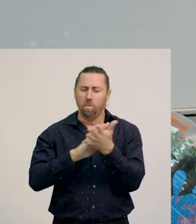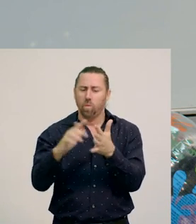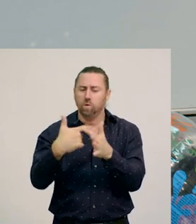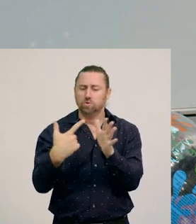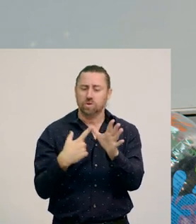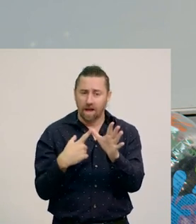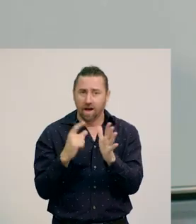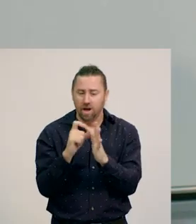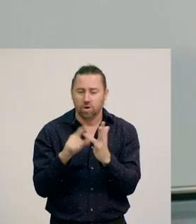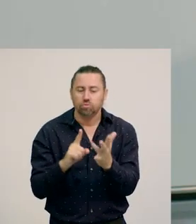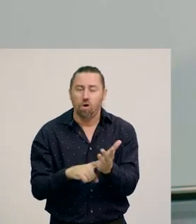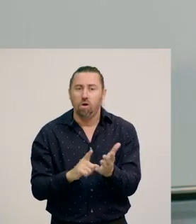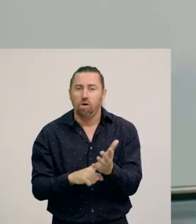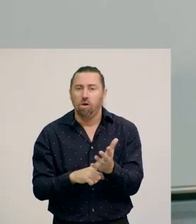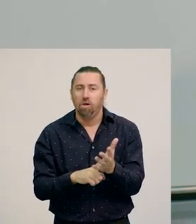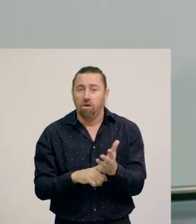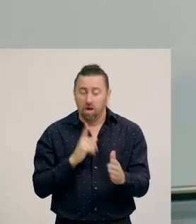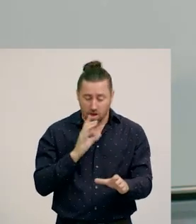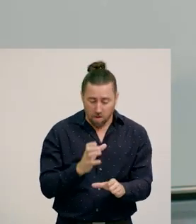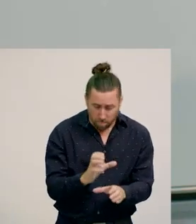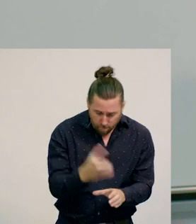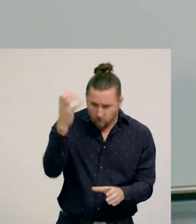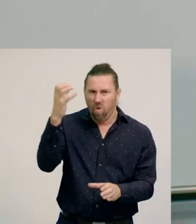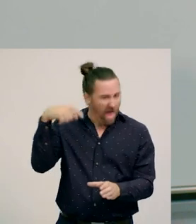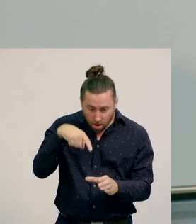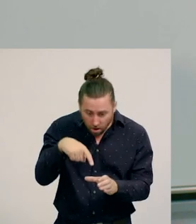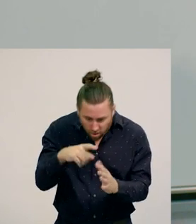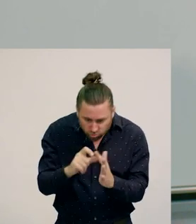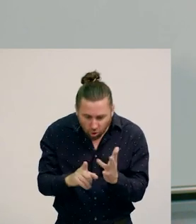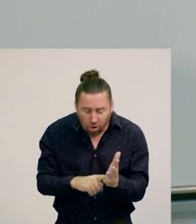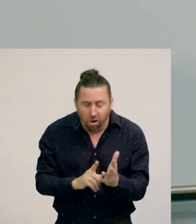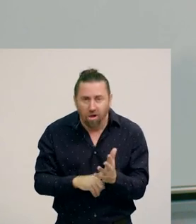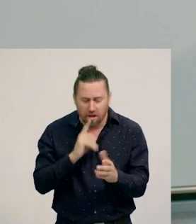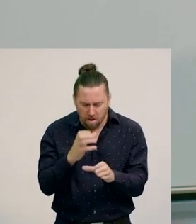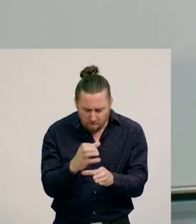Just a simple thing. You pull the top, it’s nice and tight. And there's another doll.